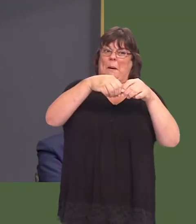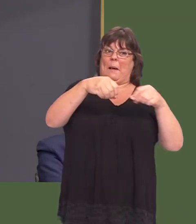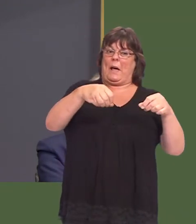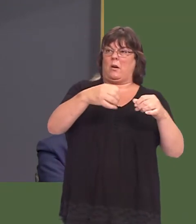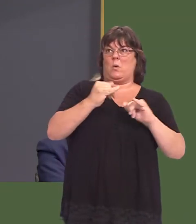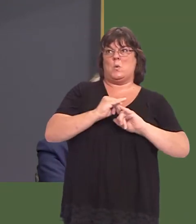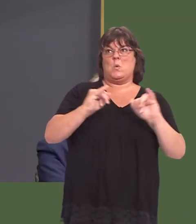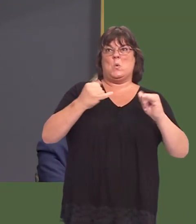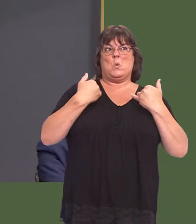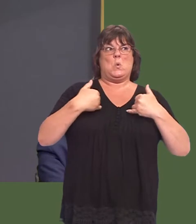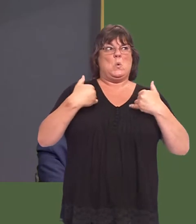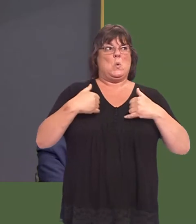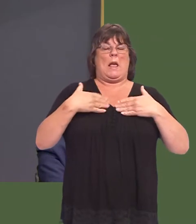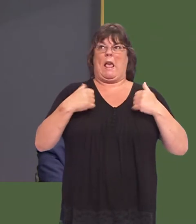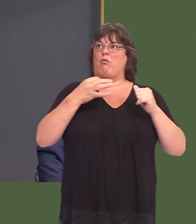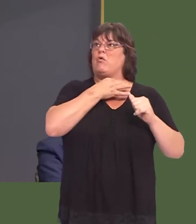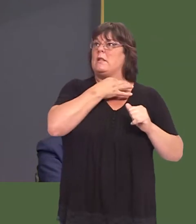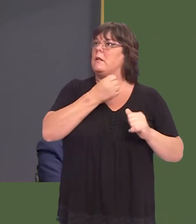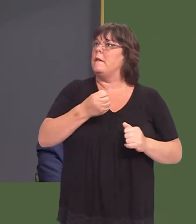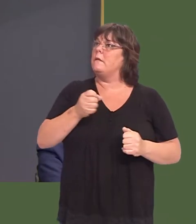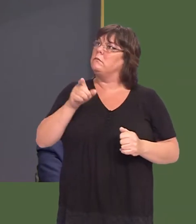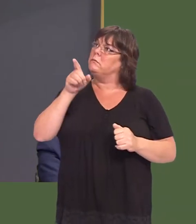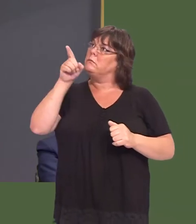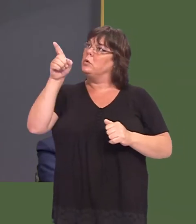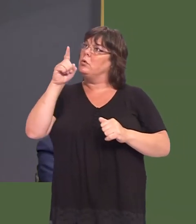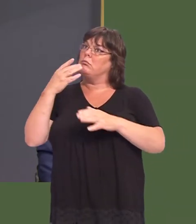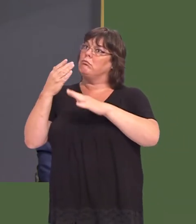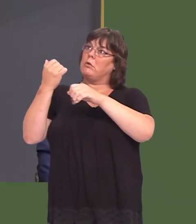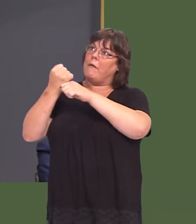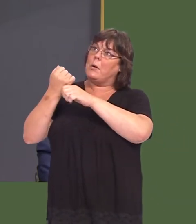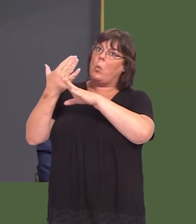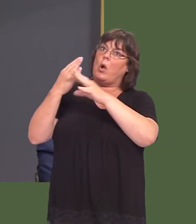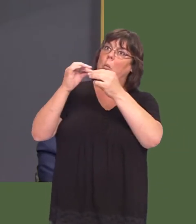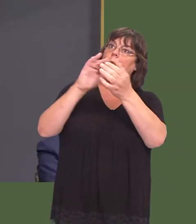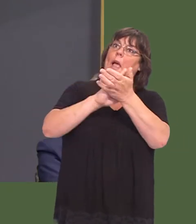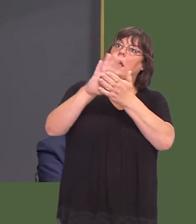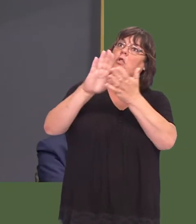What consideration has your Government given alone or perhaps working with the Her Majestyís Revenue and Customs to tackle this?